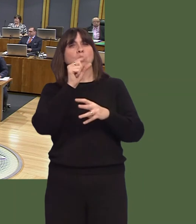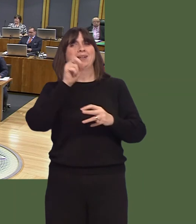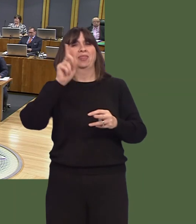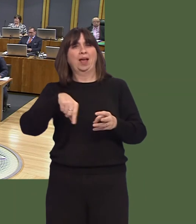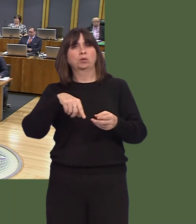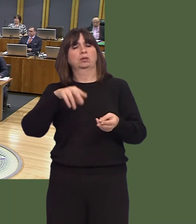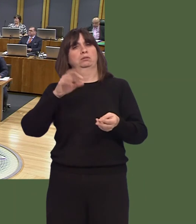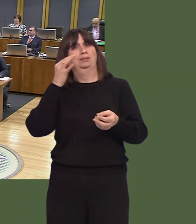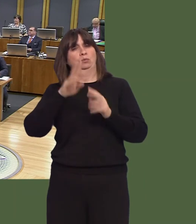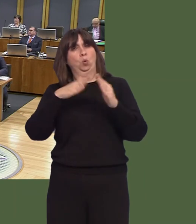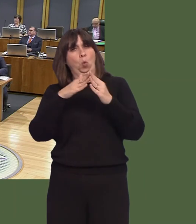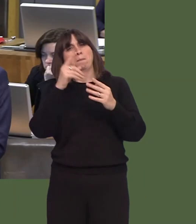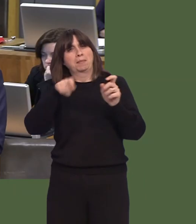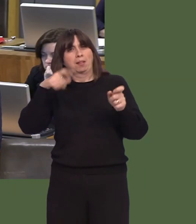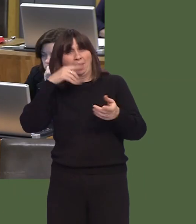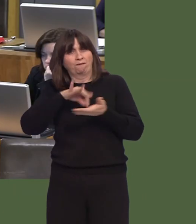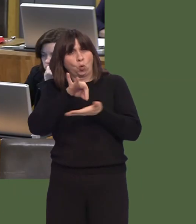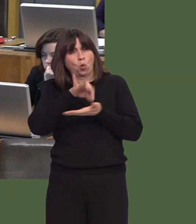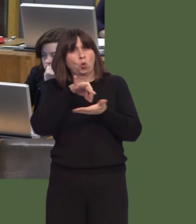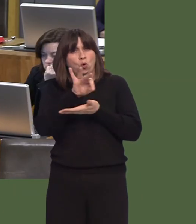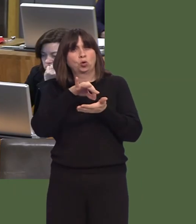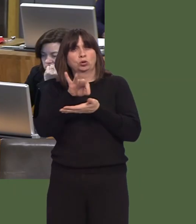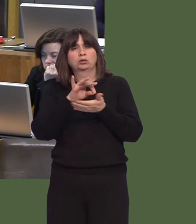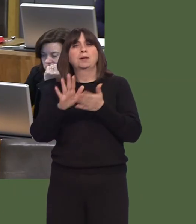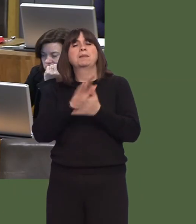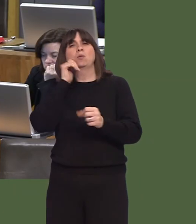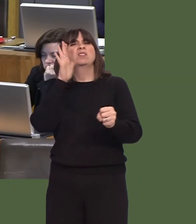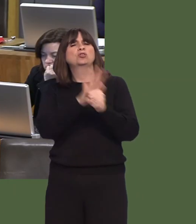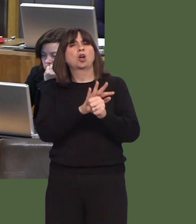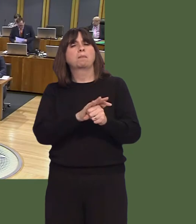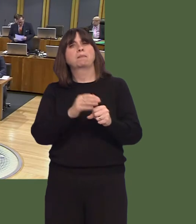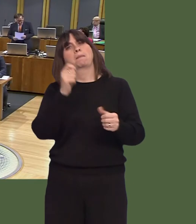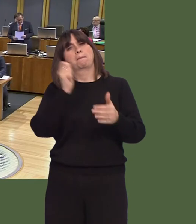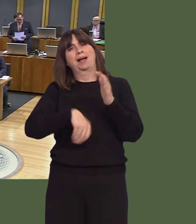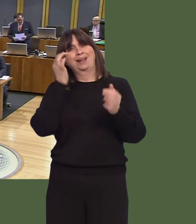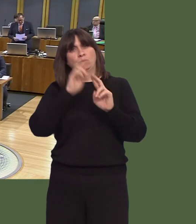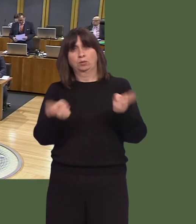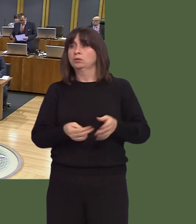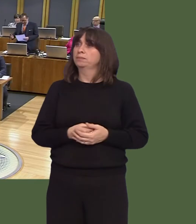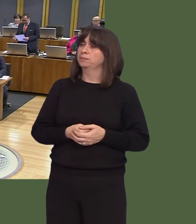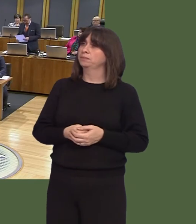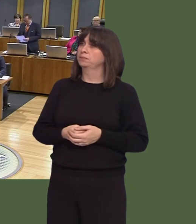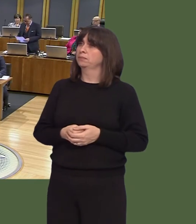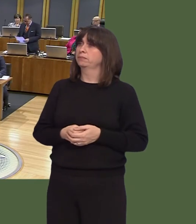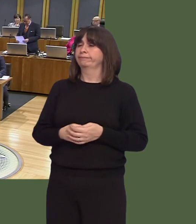We're also protecting existing social housing stock by ending the right to buy. David Melding AM: First Minister, I've said from this side of the house that we would